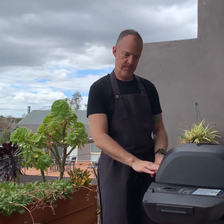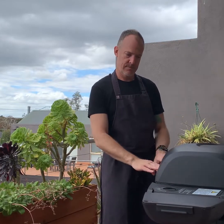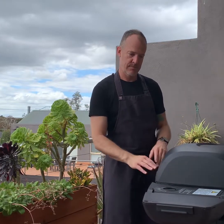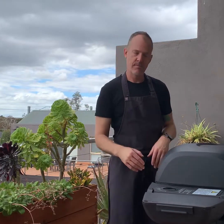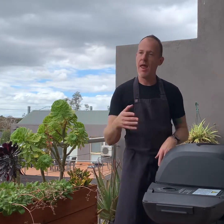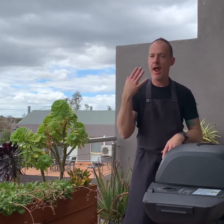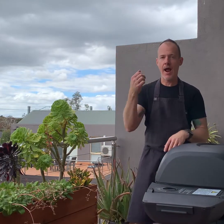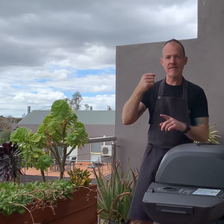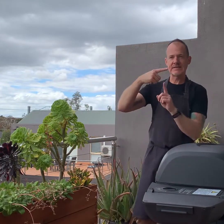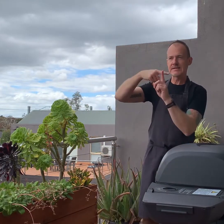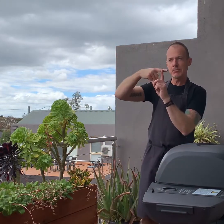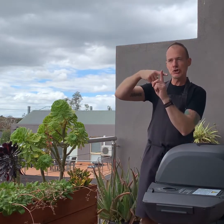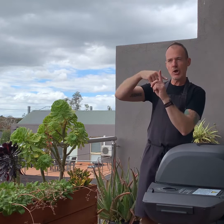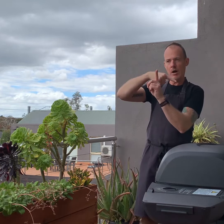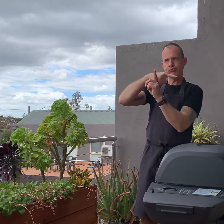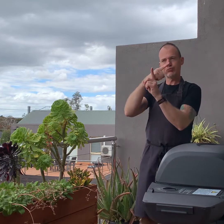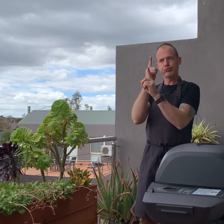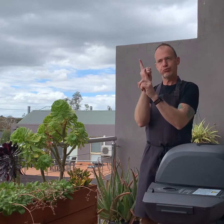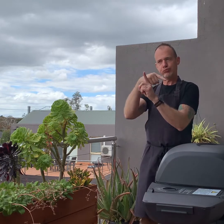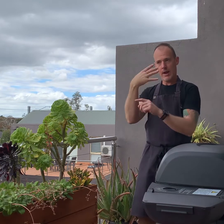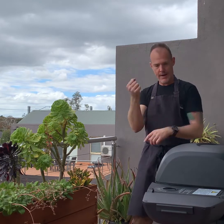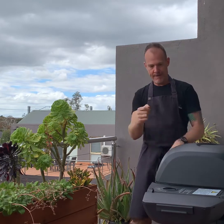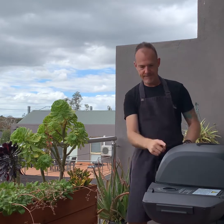There is a temperature gauge.